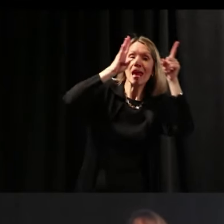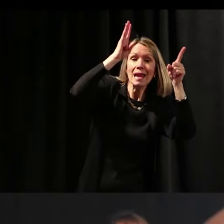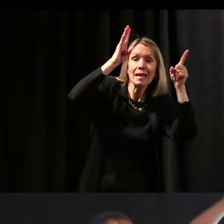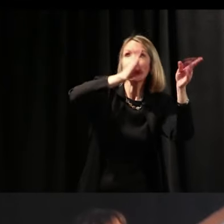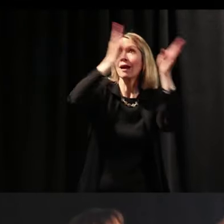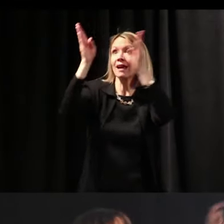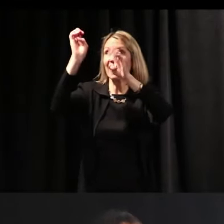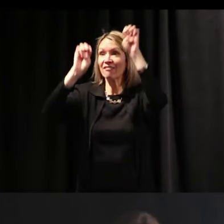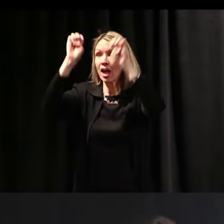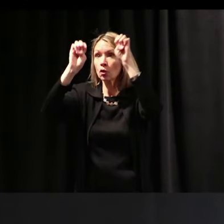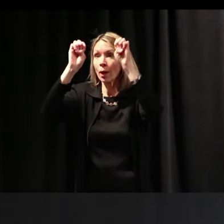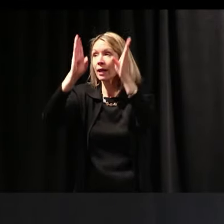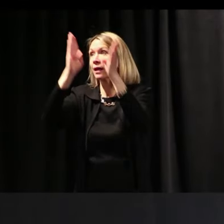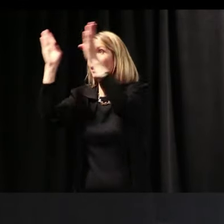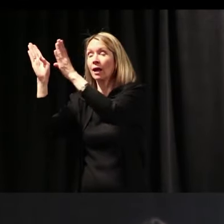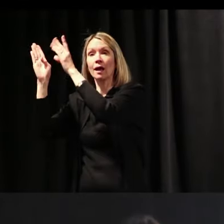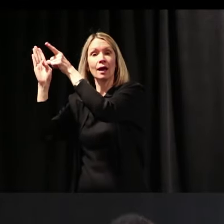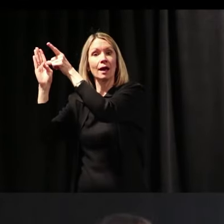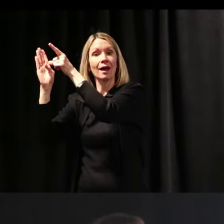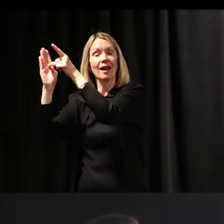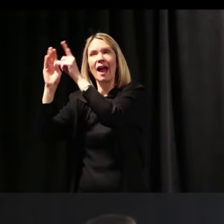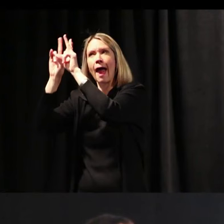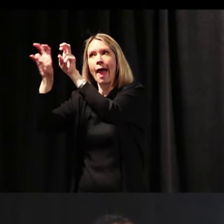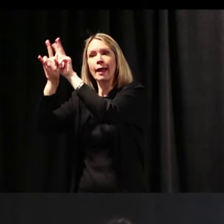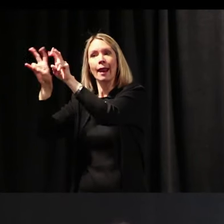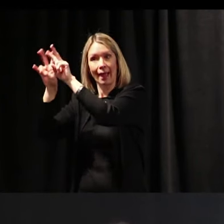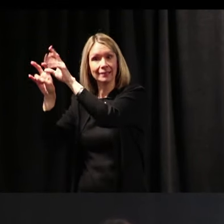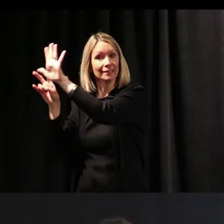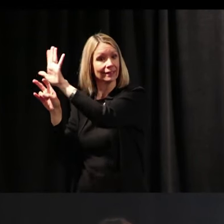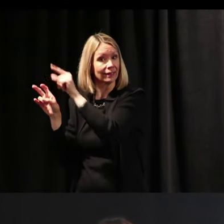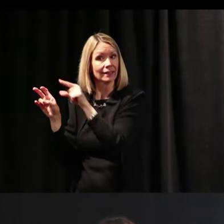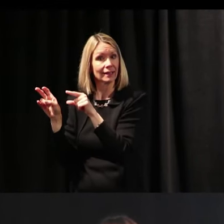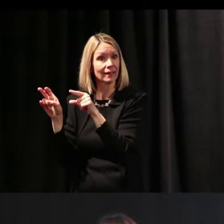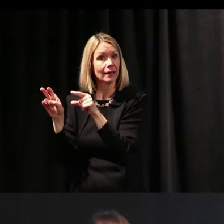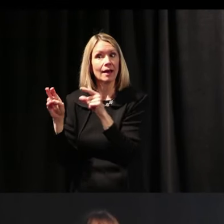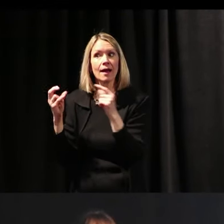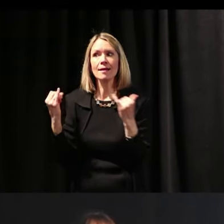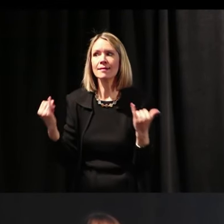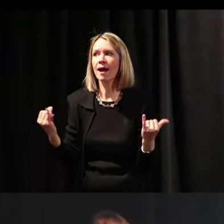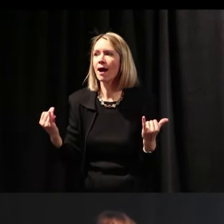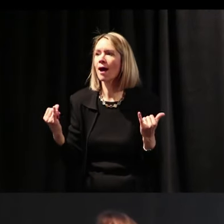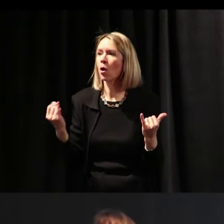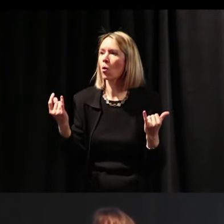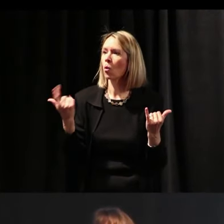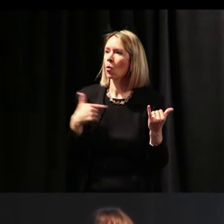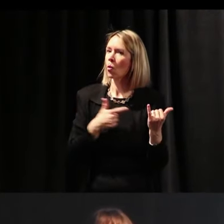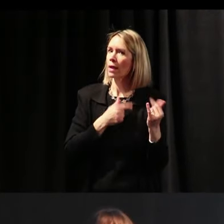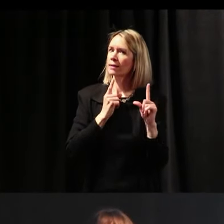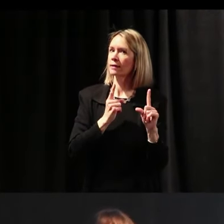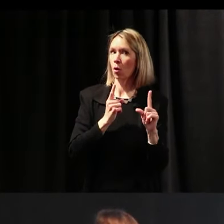creating and evaluating and analyzing and now what we want is our kids